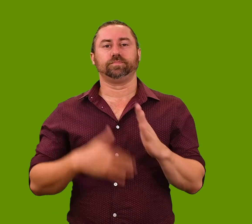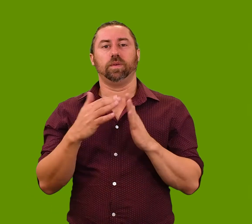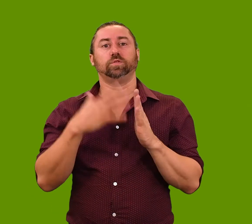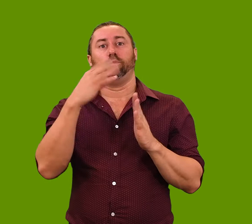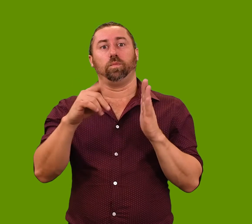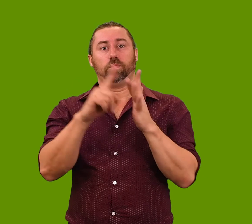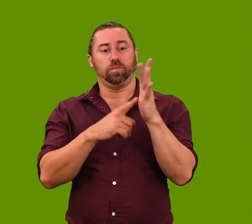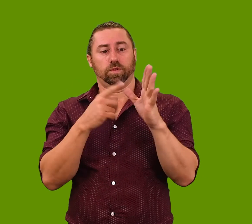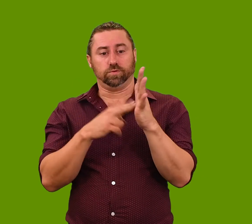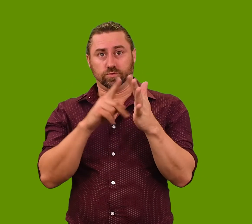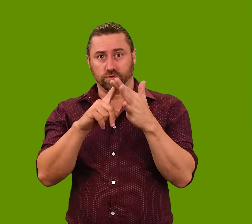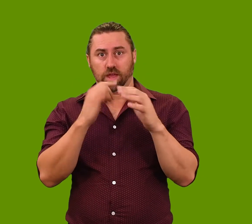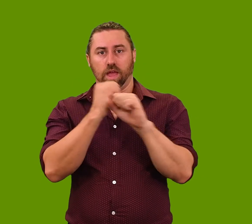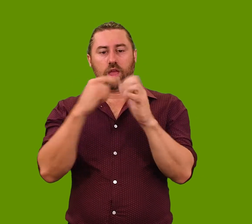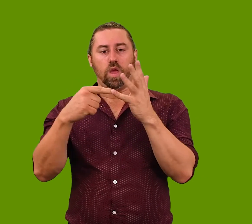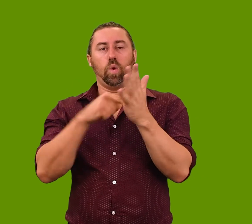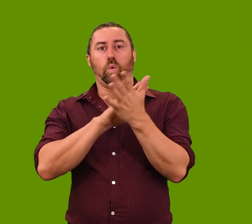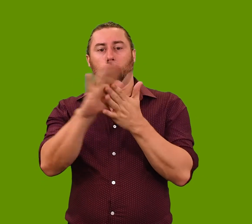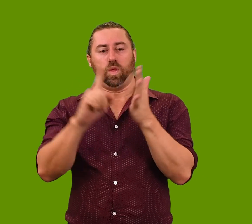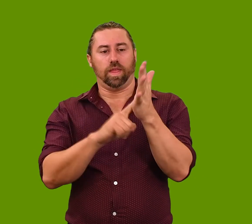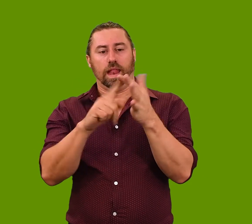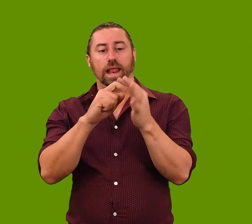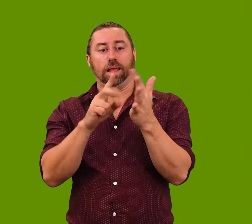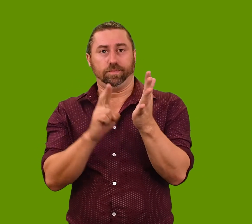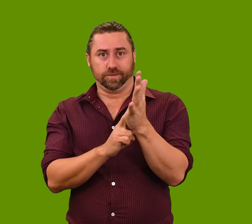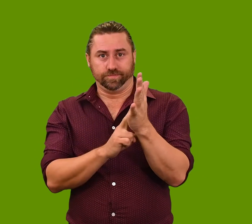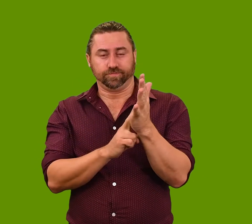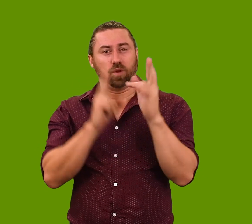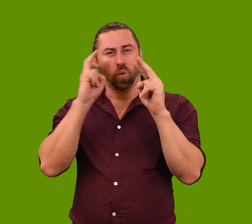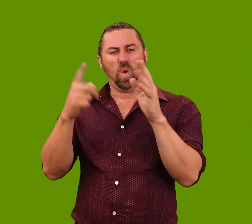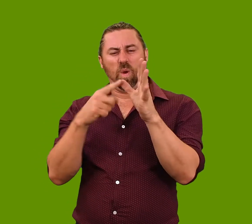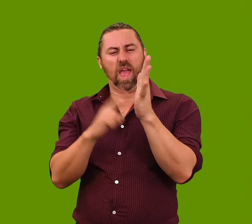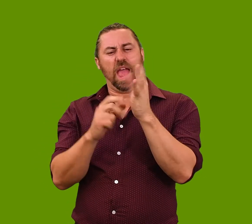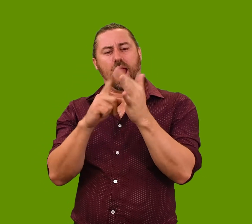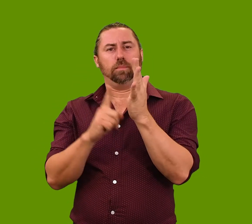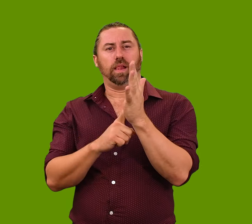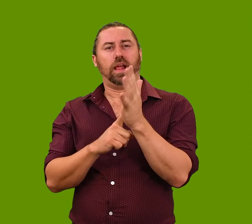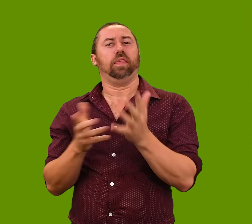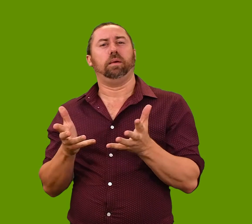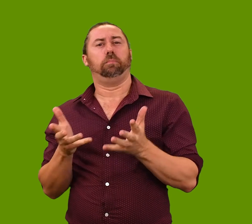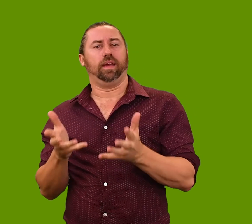This painting is by Jane Guthleben called 'Annabel, the. baker'.